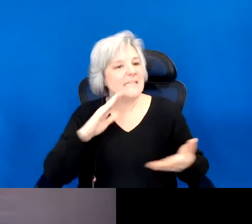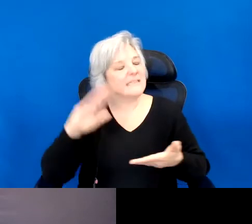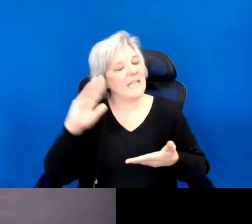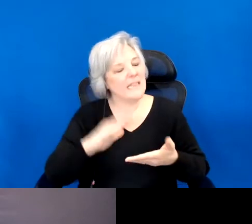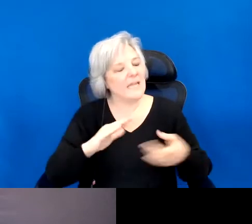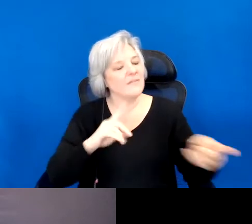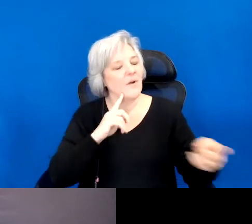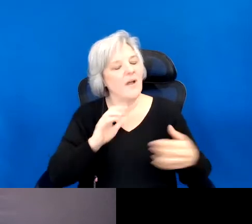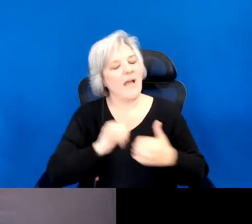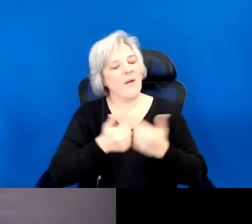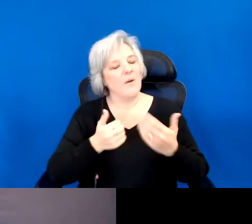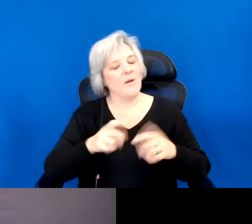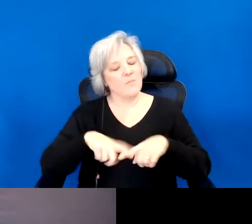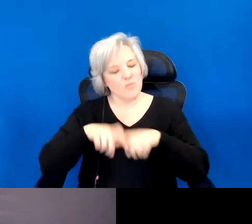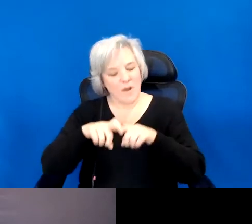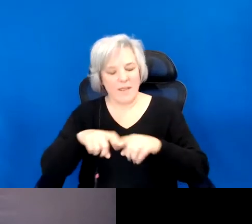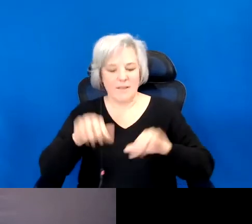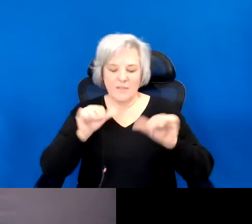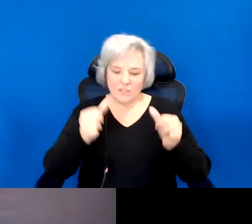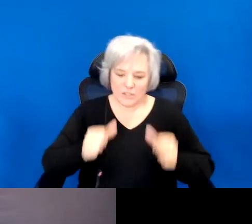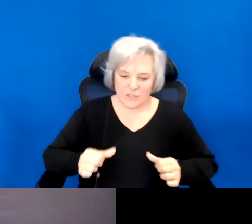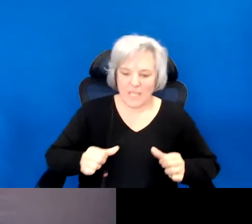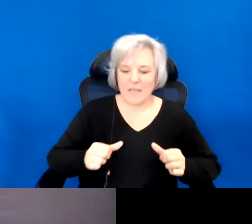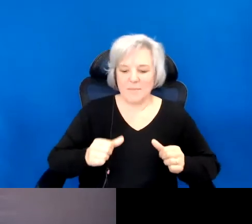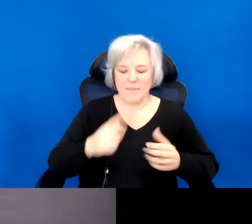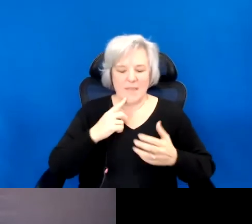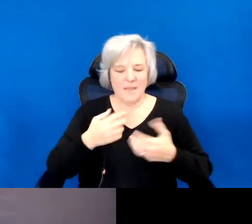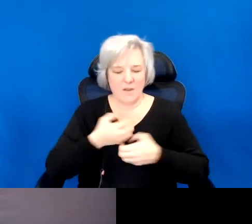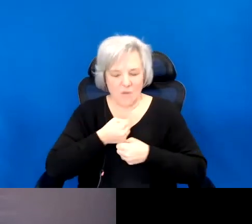than is the shape and force of it that haunts me.